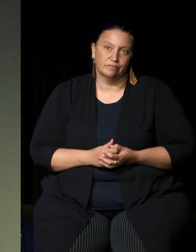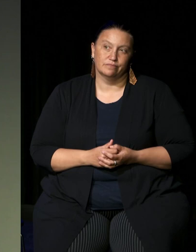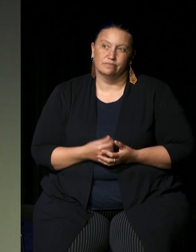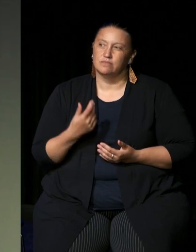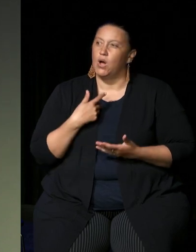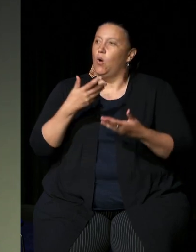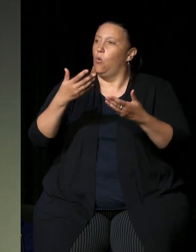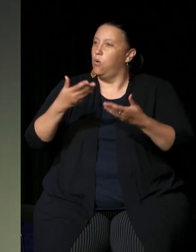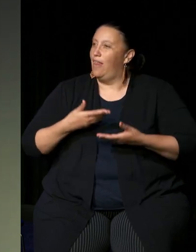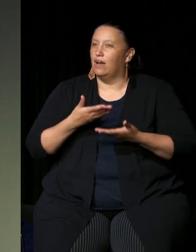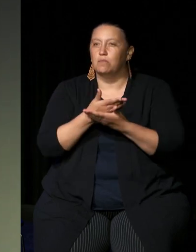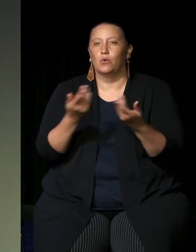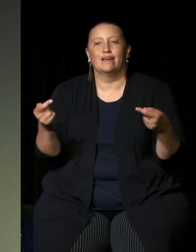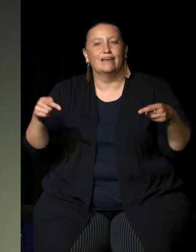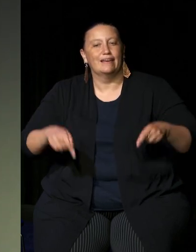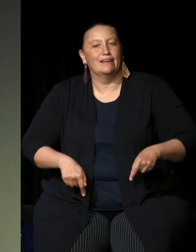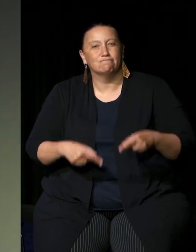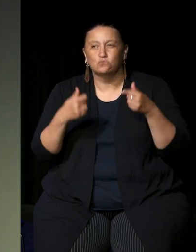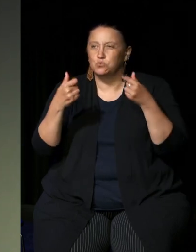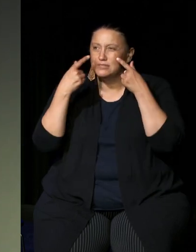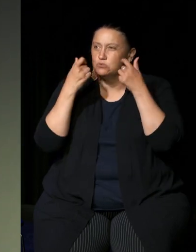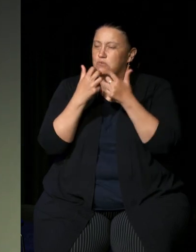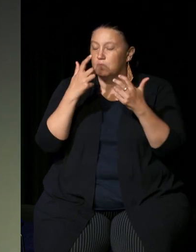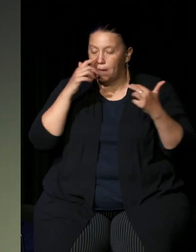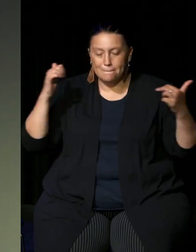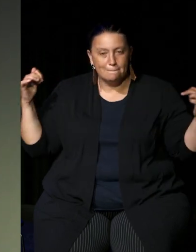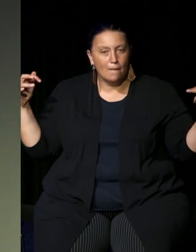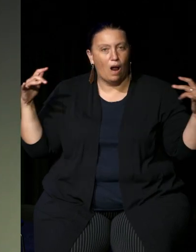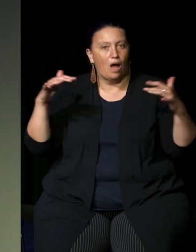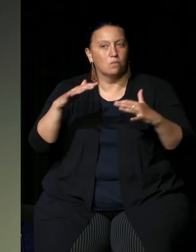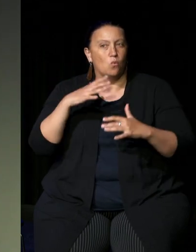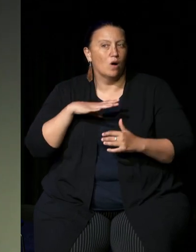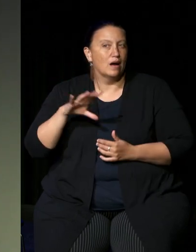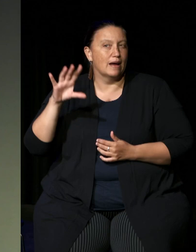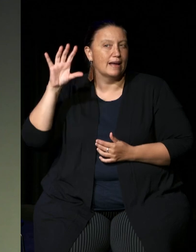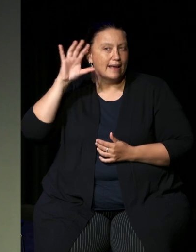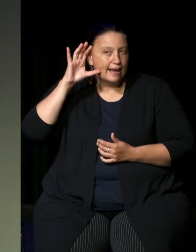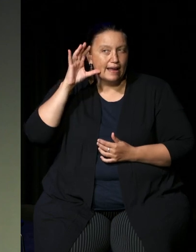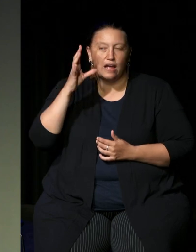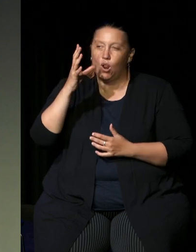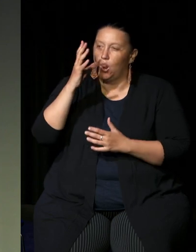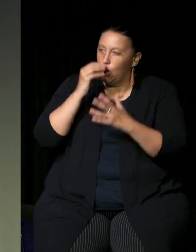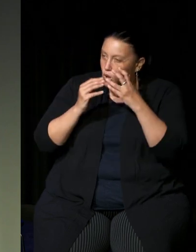this afternoon it's so good to see so many people turn out to listen and learn and as